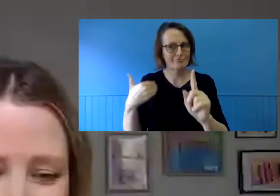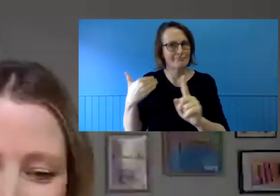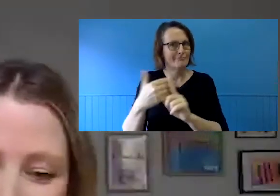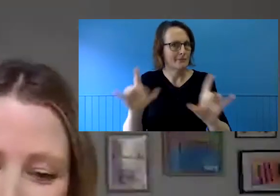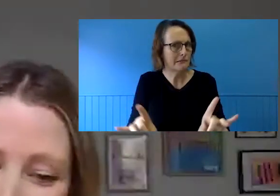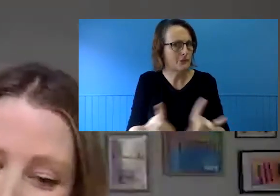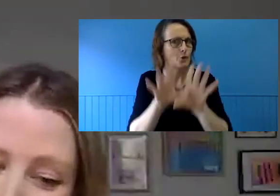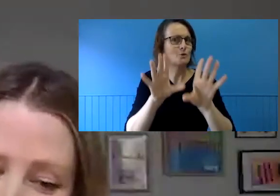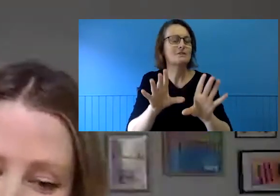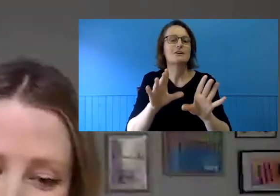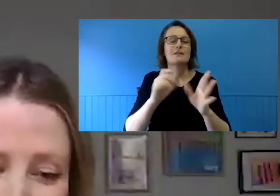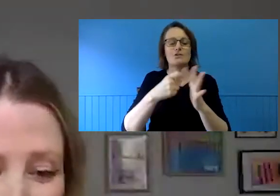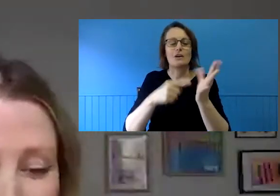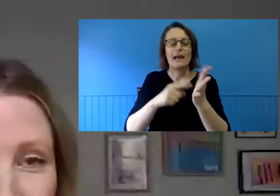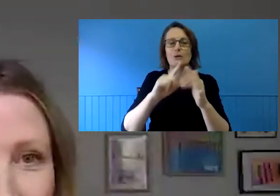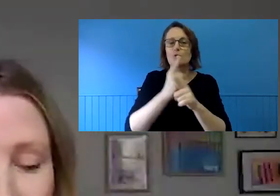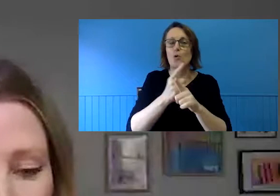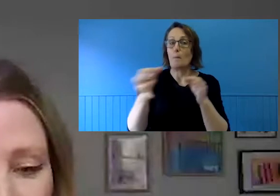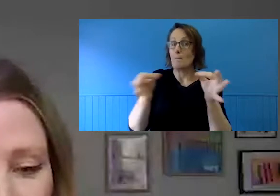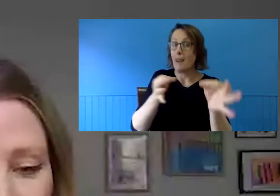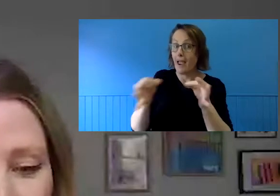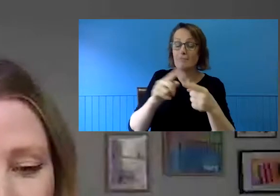We will be covering planning, communication, protocols